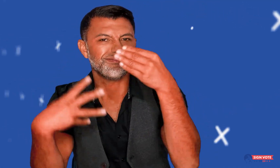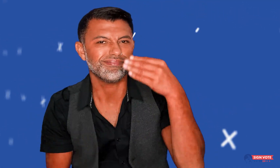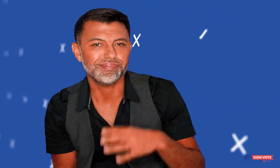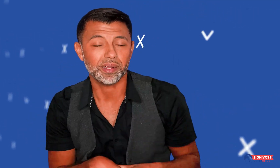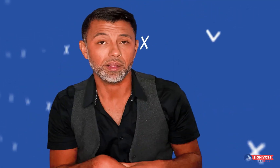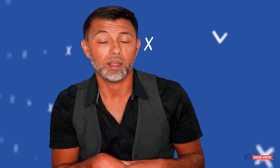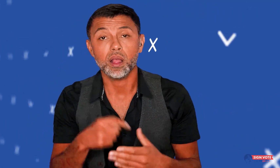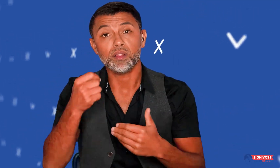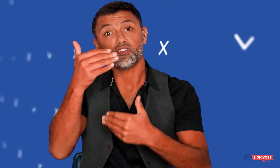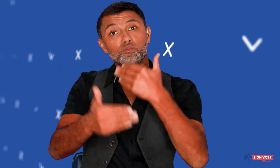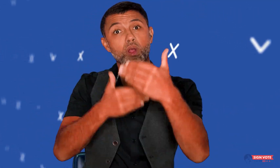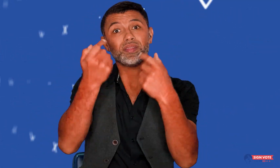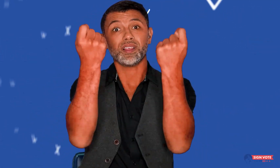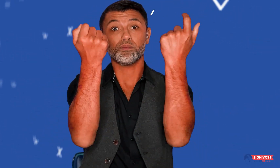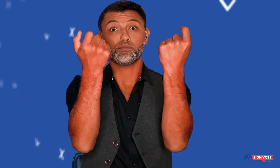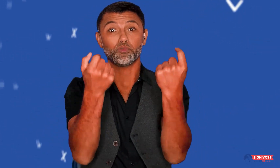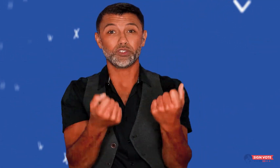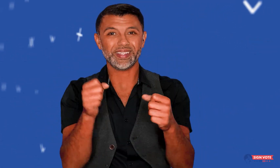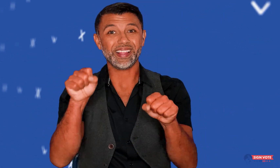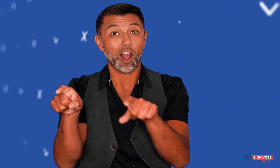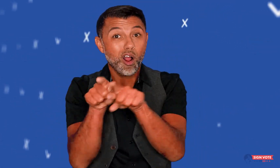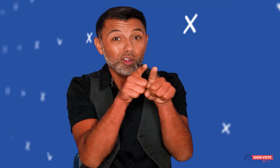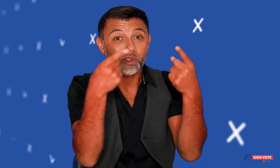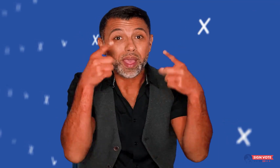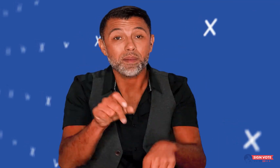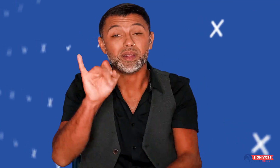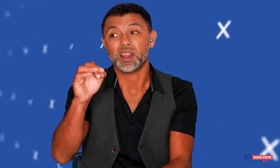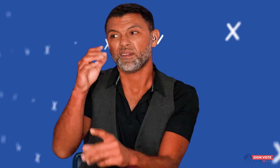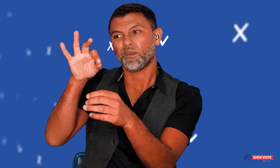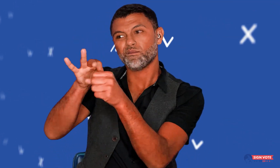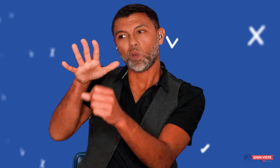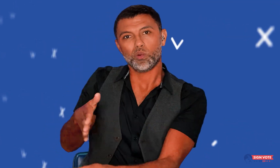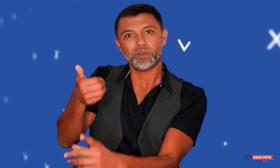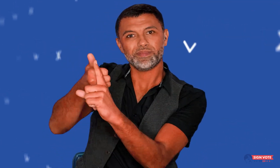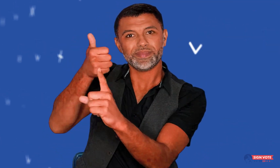but there's more. The purging process can also happen if a voter's